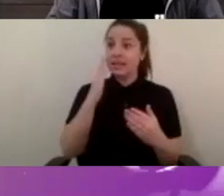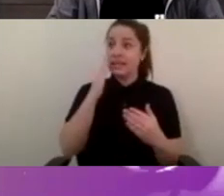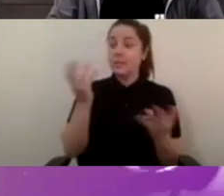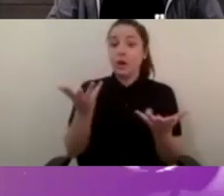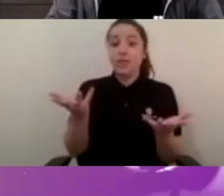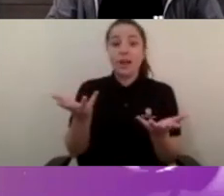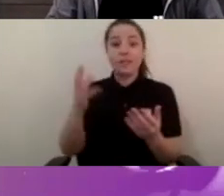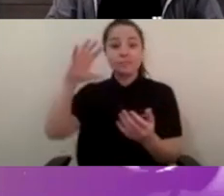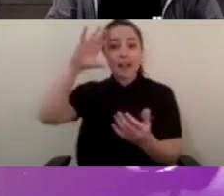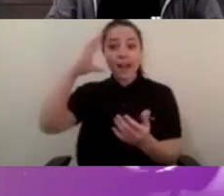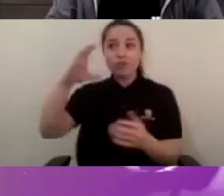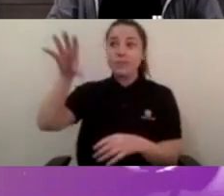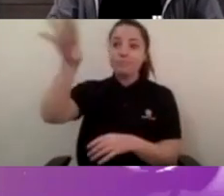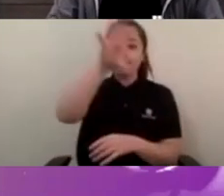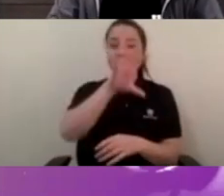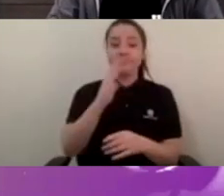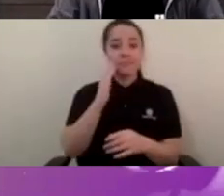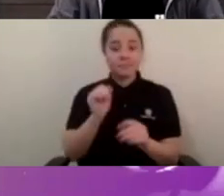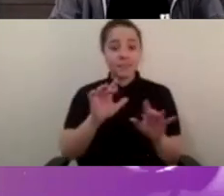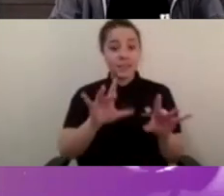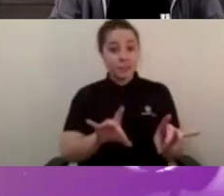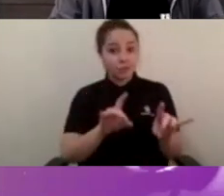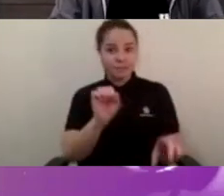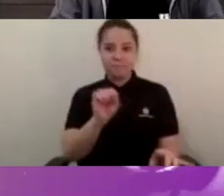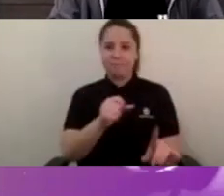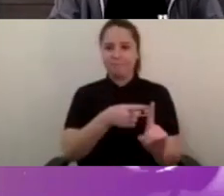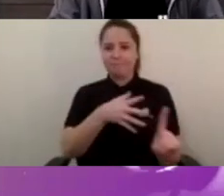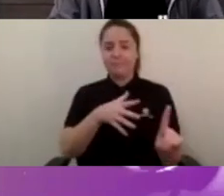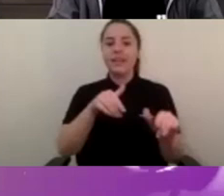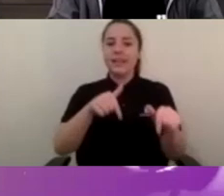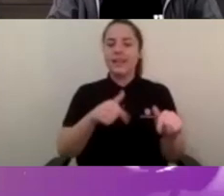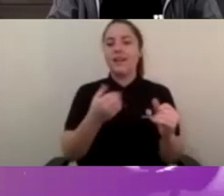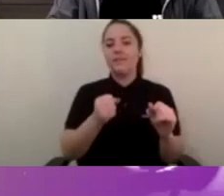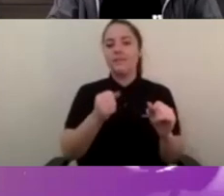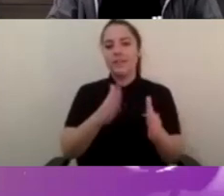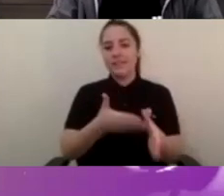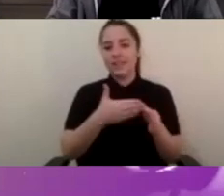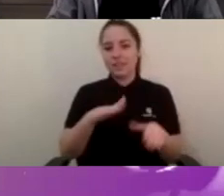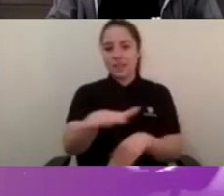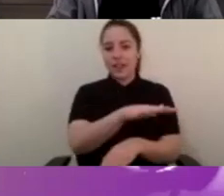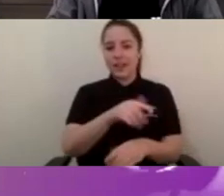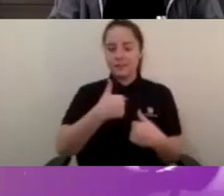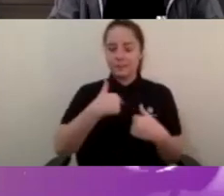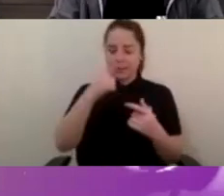particularly here in Australia we're on indigenous land and we want to pay our respects to elders past, present and emerging